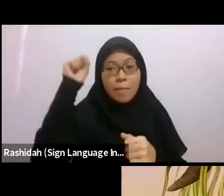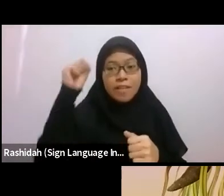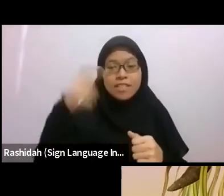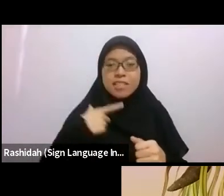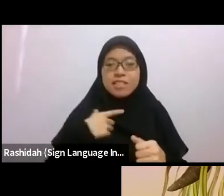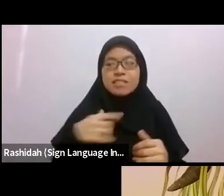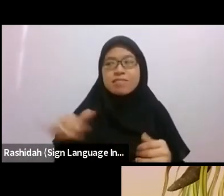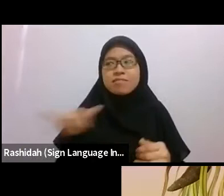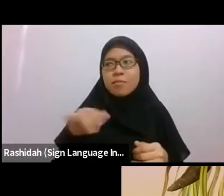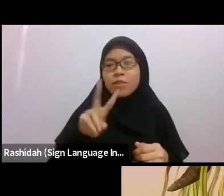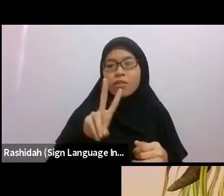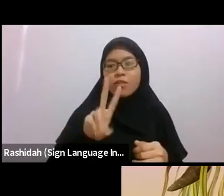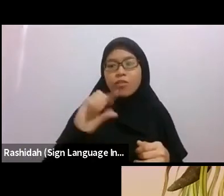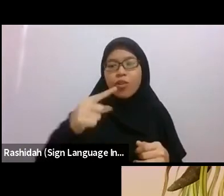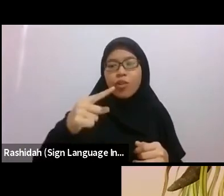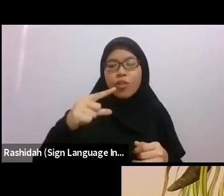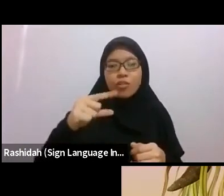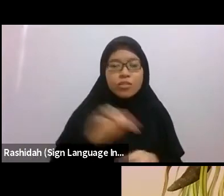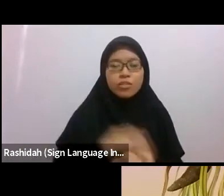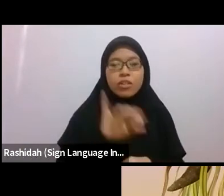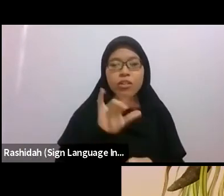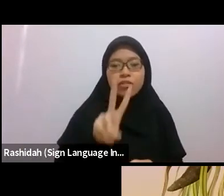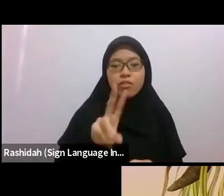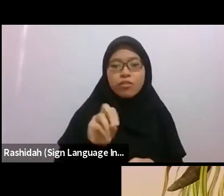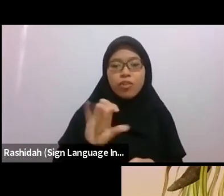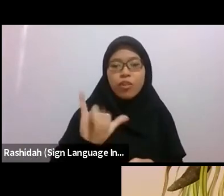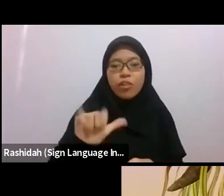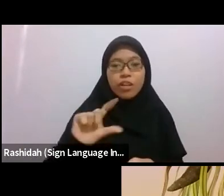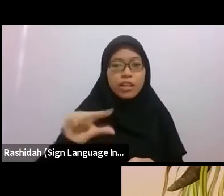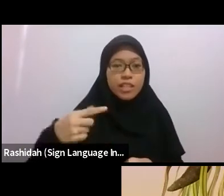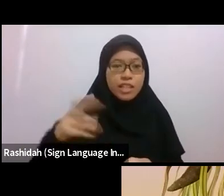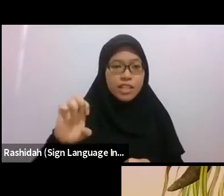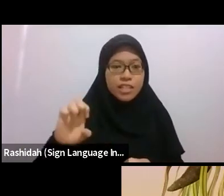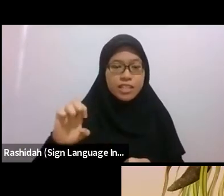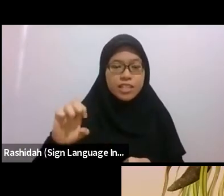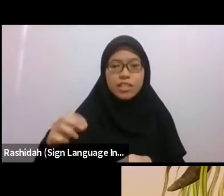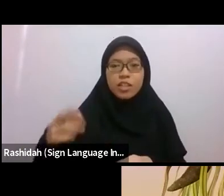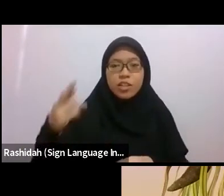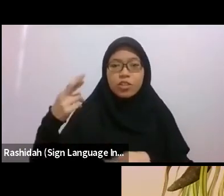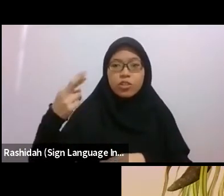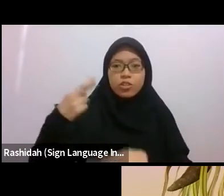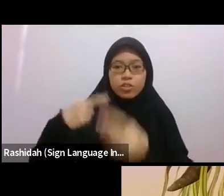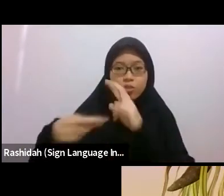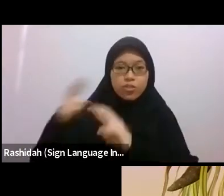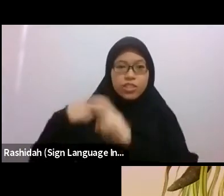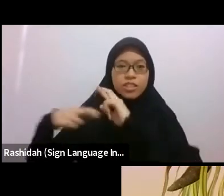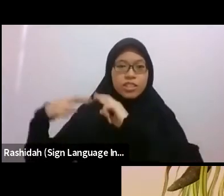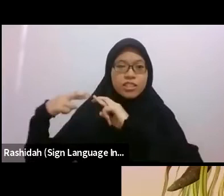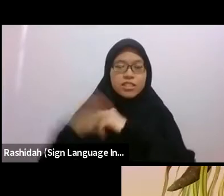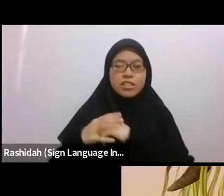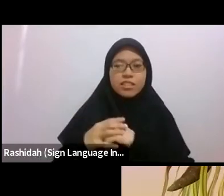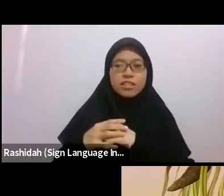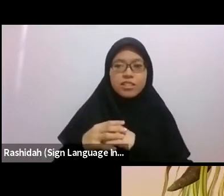So Le Guin also writes in her book The Dispossessed that to be whole is to be part; the true voyage is return.